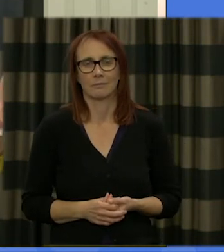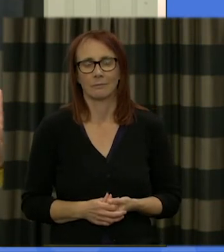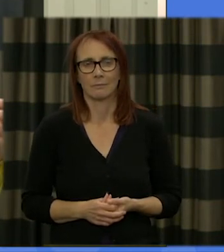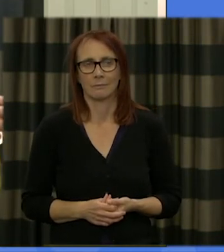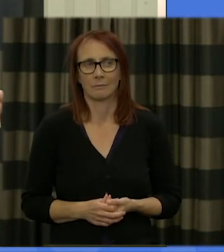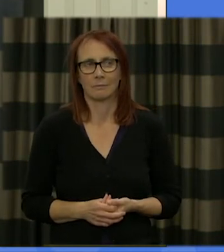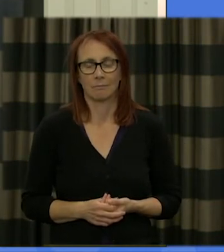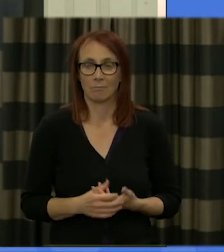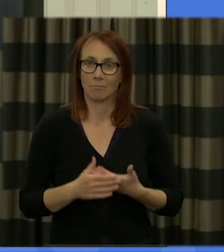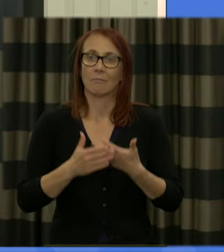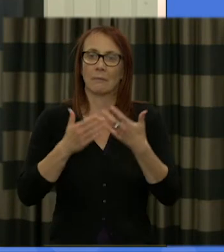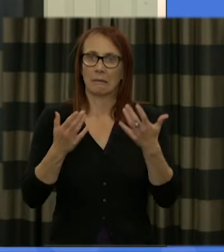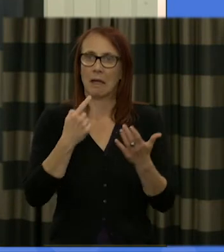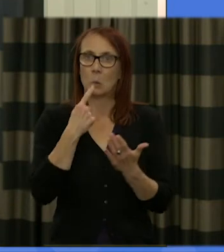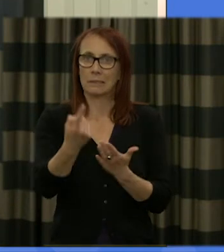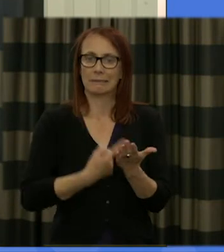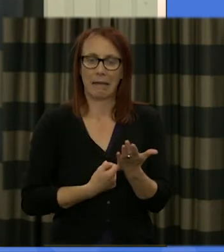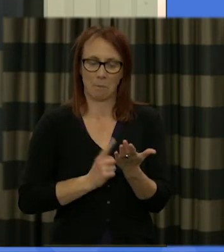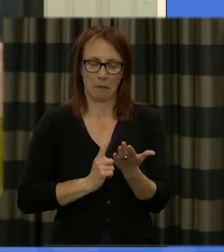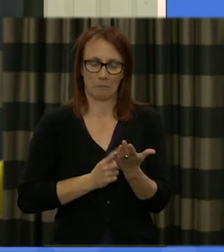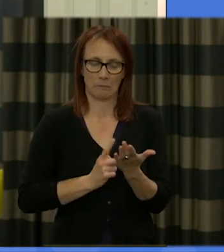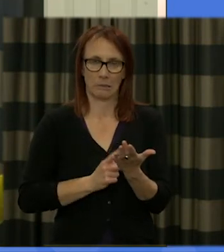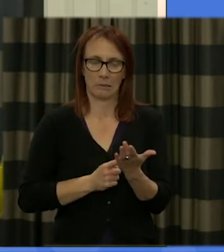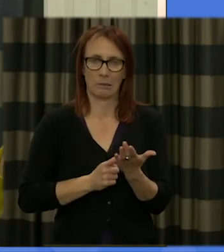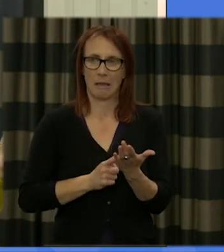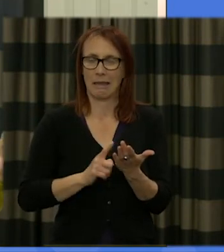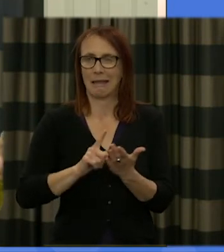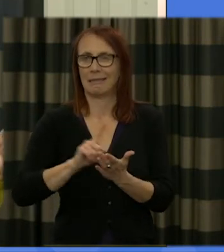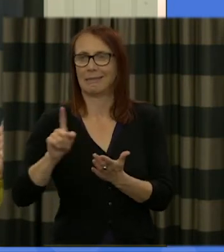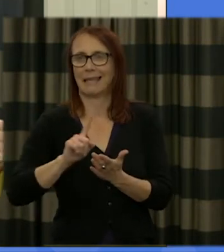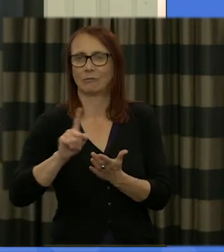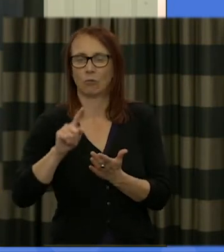range of statements prepared last weekend later on during the assembly but